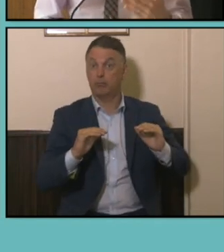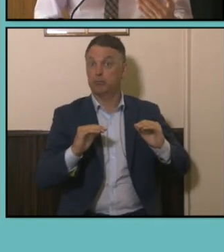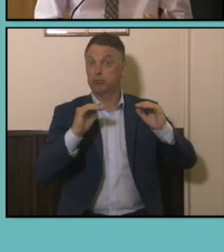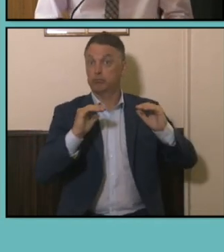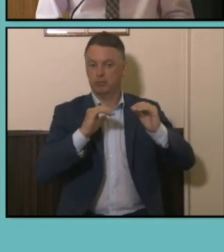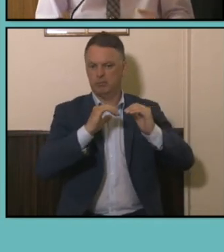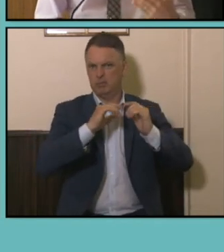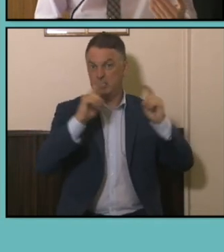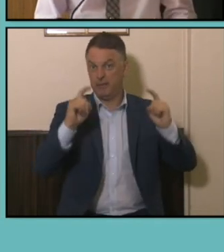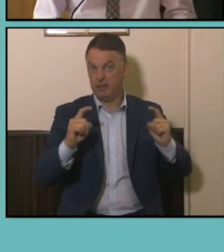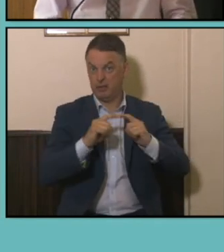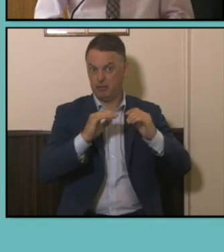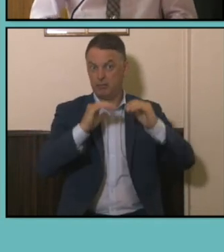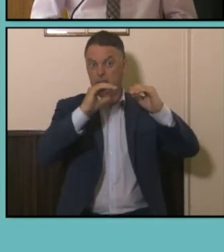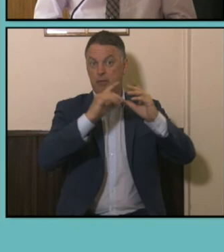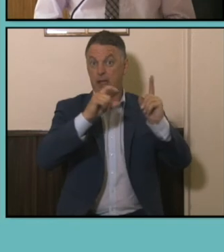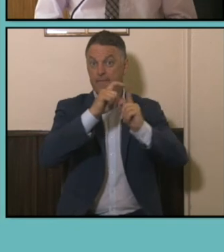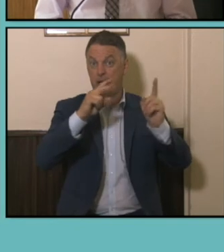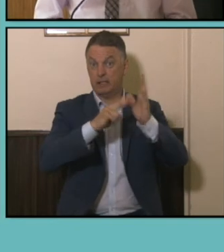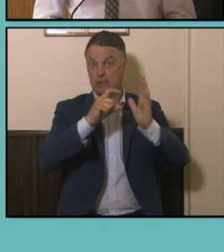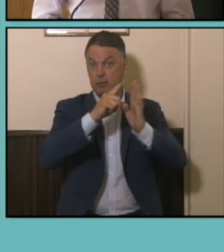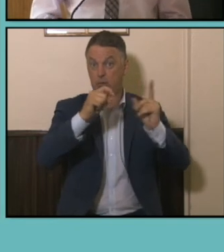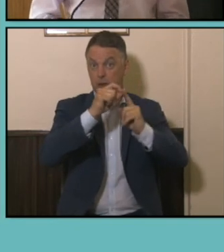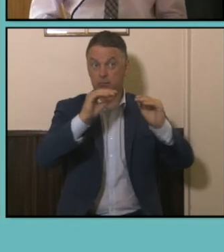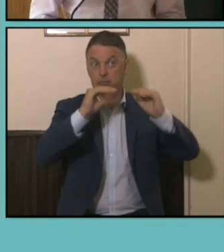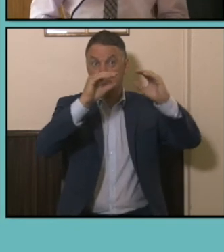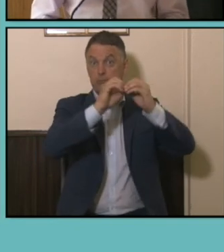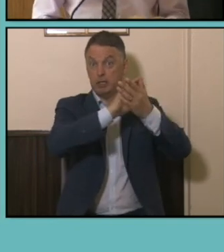advanced diploma and then bachelor degree and above you're more likely to